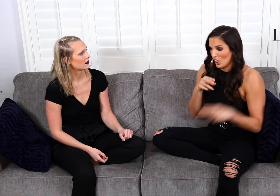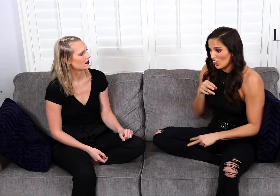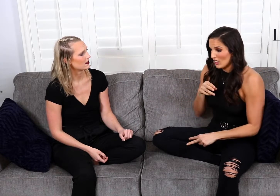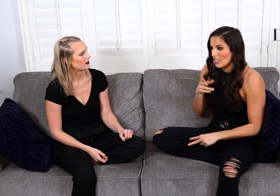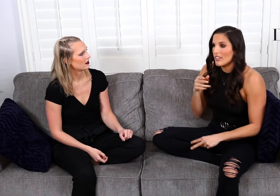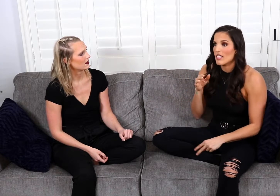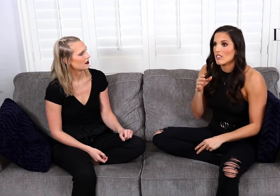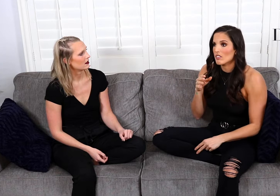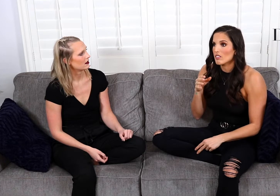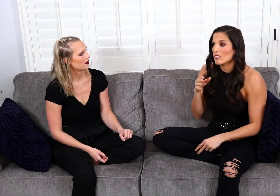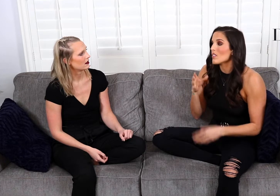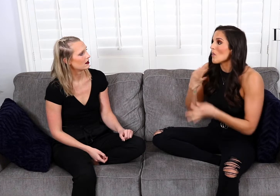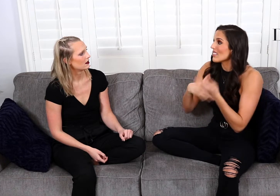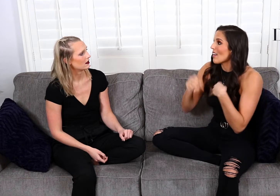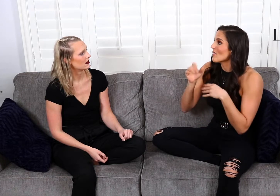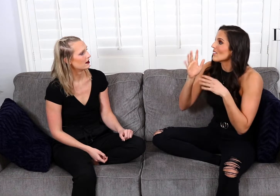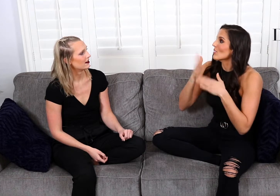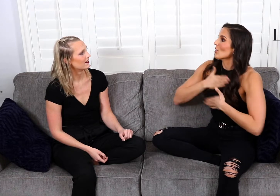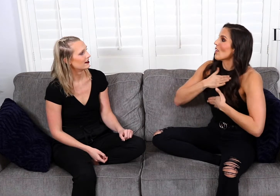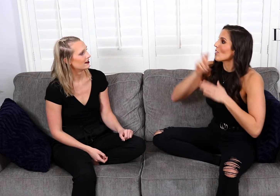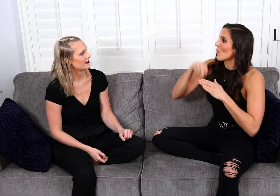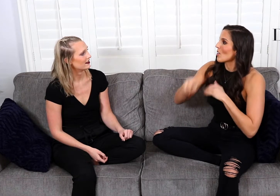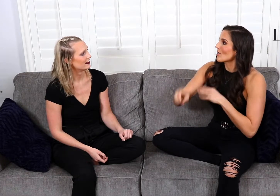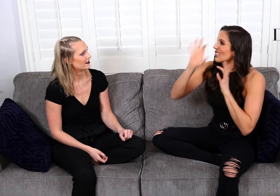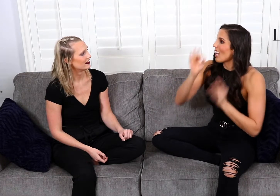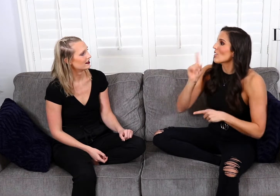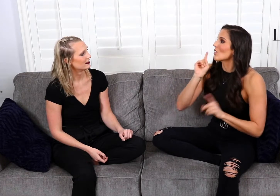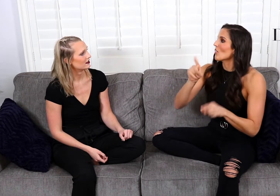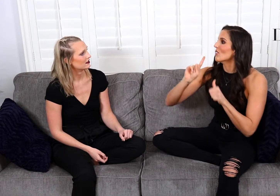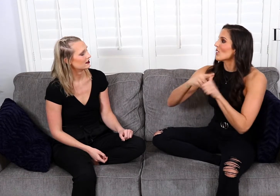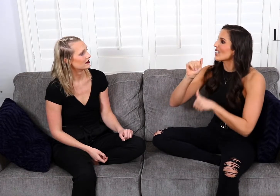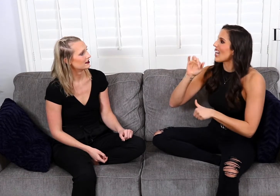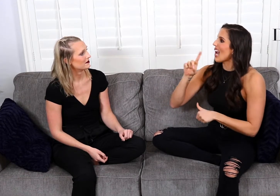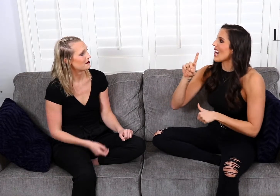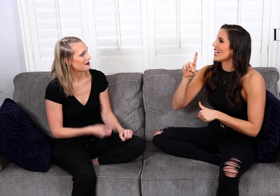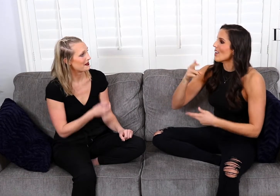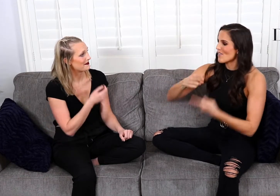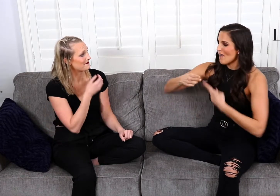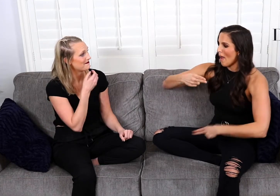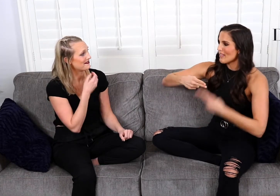Oh and he looked down at my leg and I was like well instead of going on to a roller coaster we decided to go to